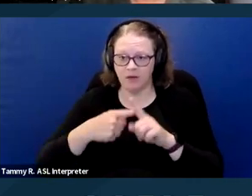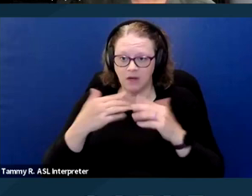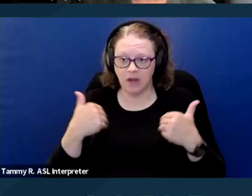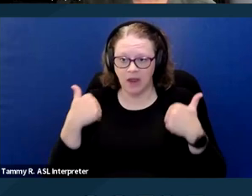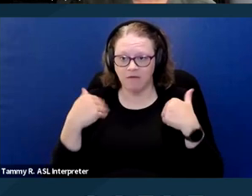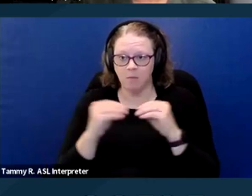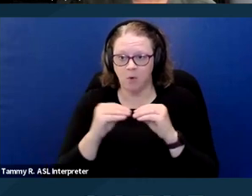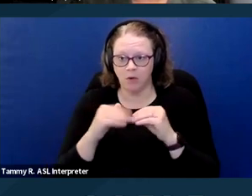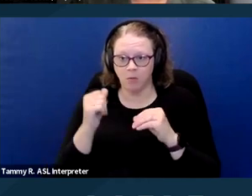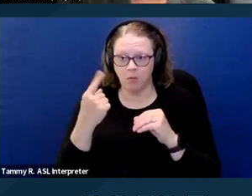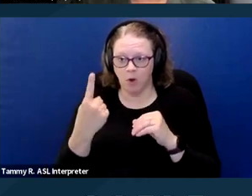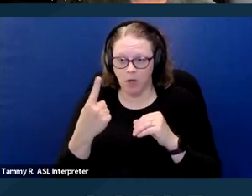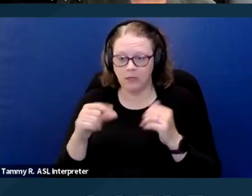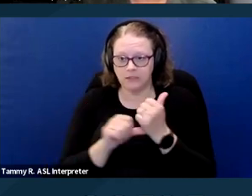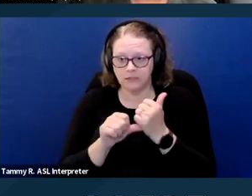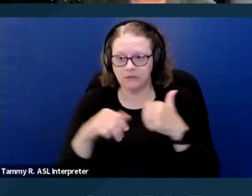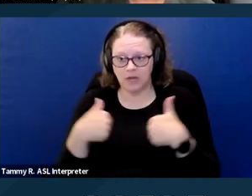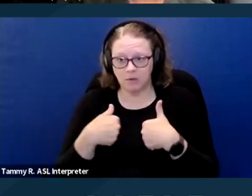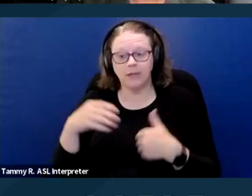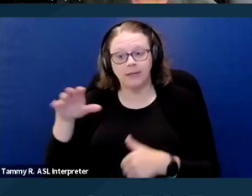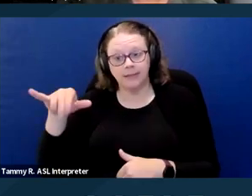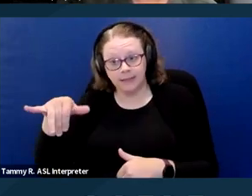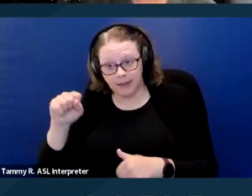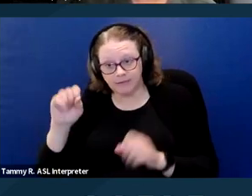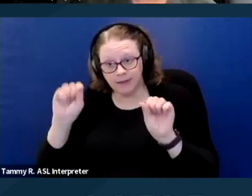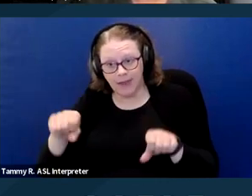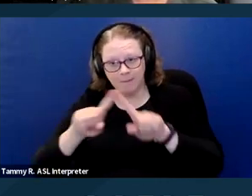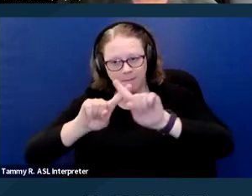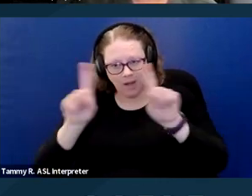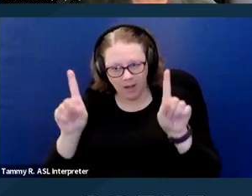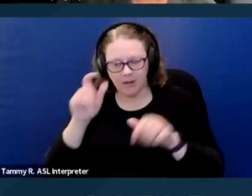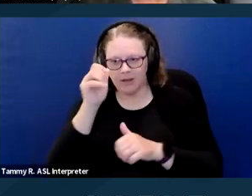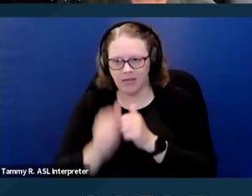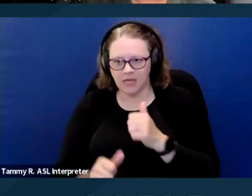The answer is yes, that they can. However, each animal must be individually determined